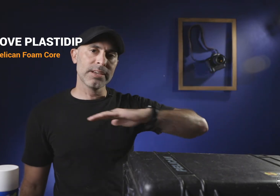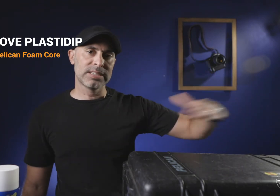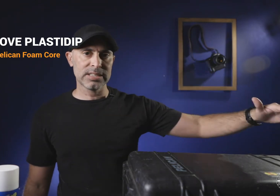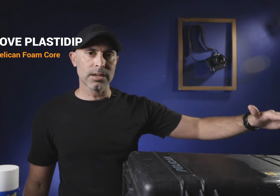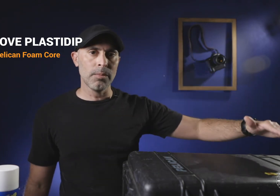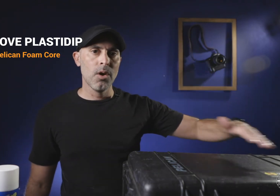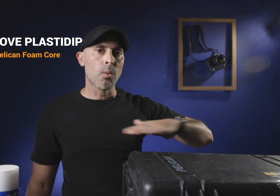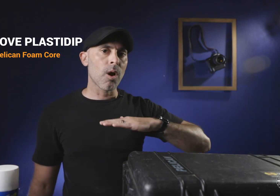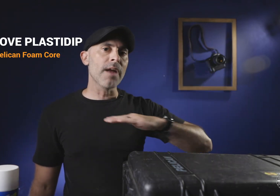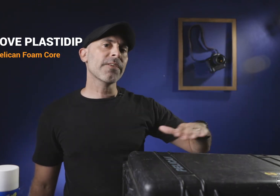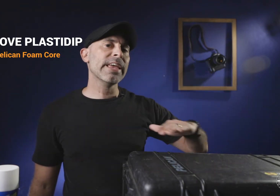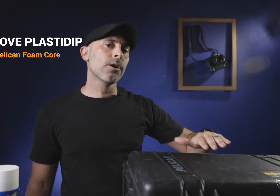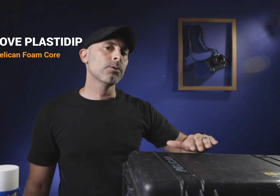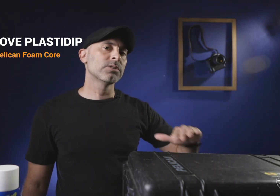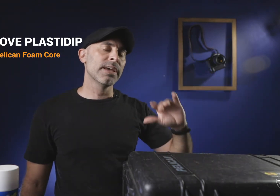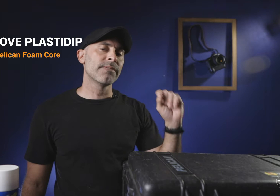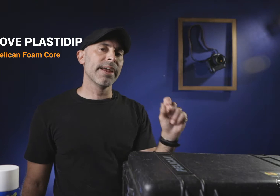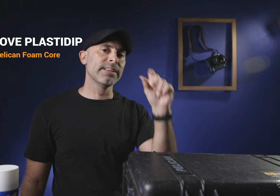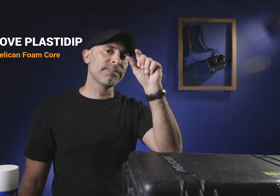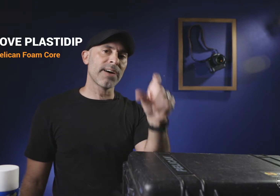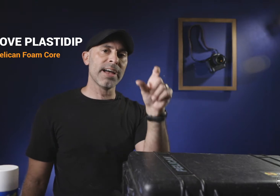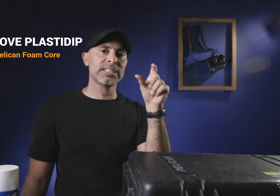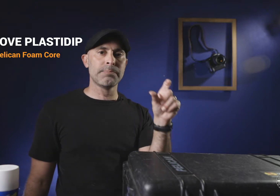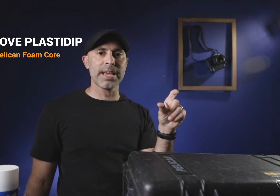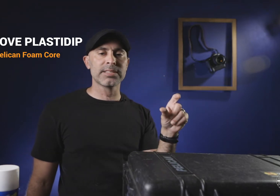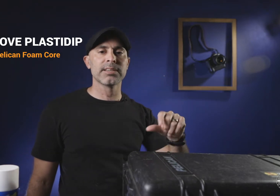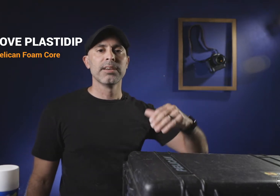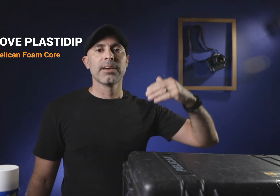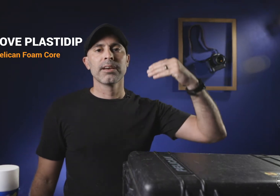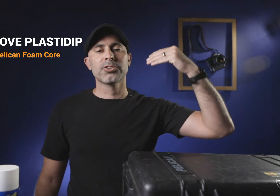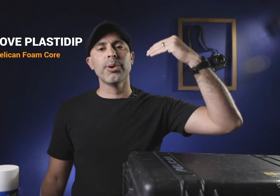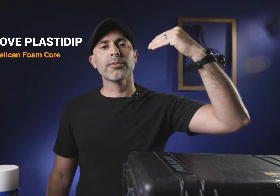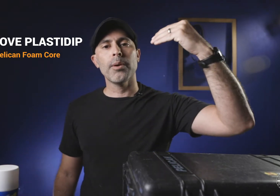a system where everything goes in a very defined space so you don't have to worry